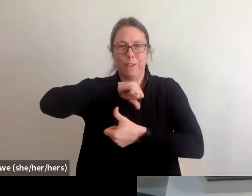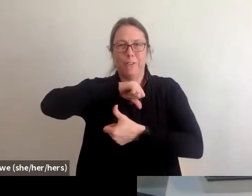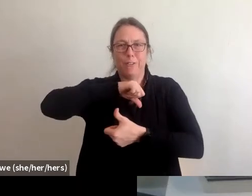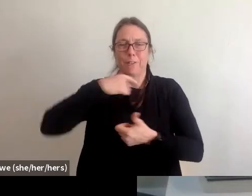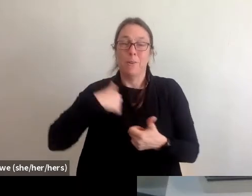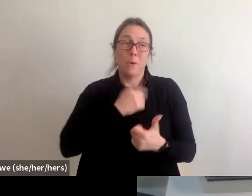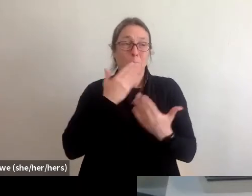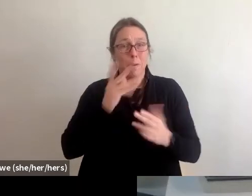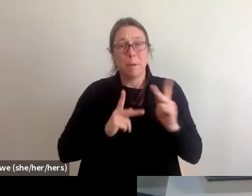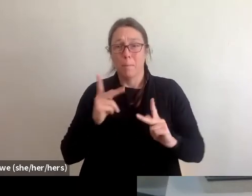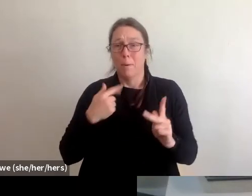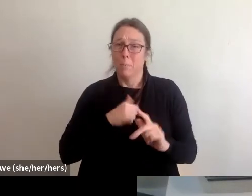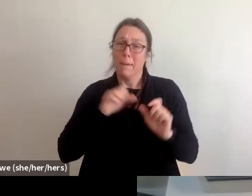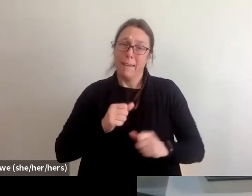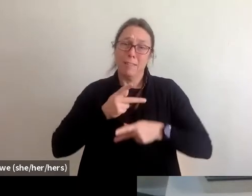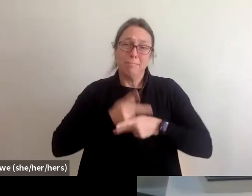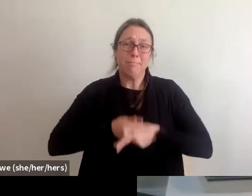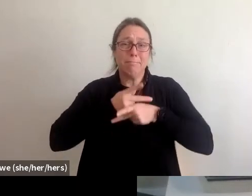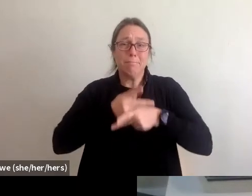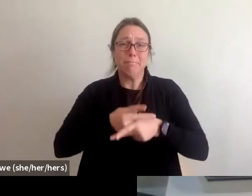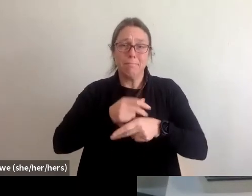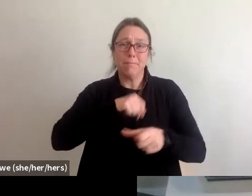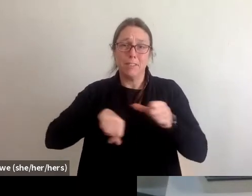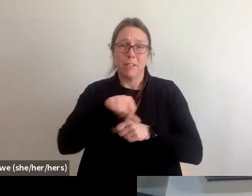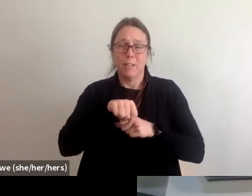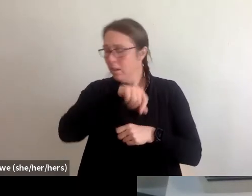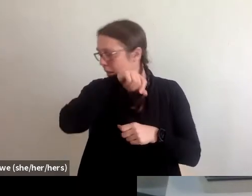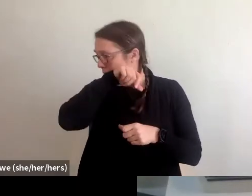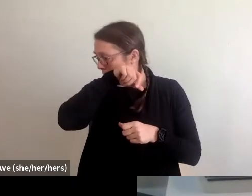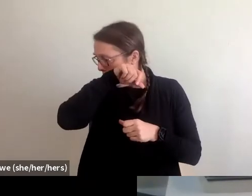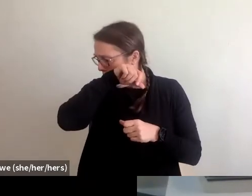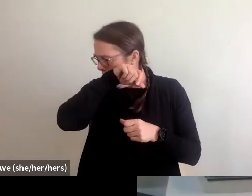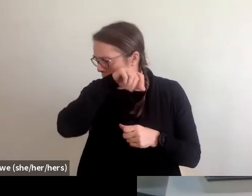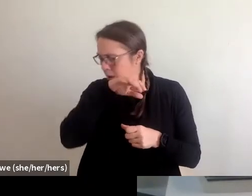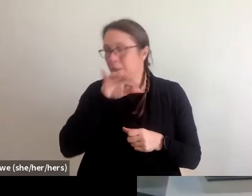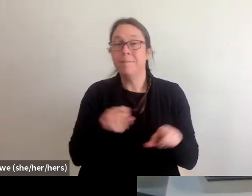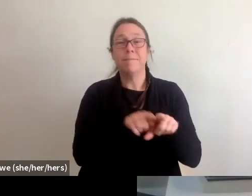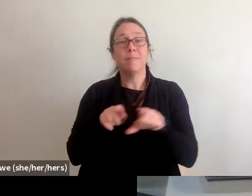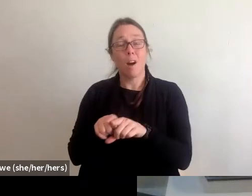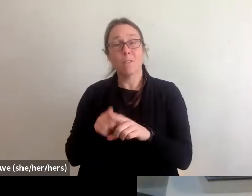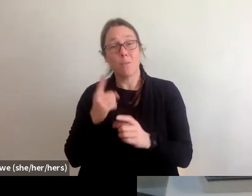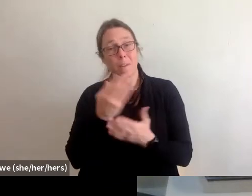So that's also I think a method would be if you have water making sure that your neighbors have water,